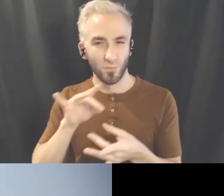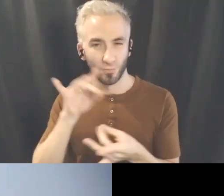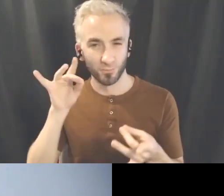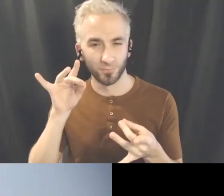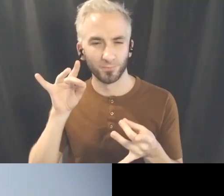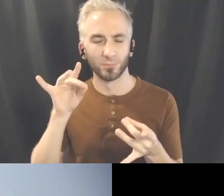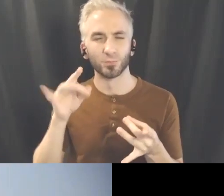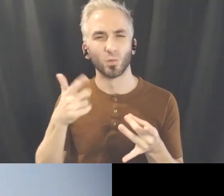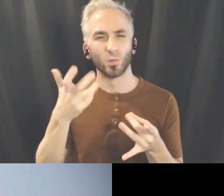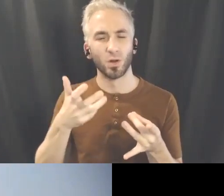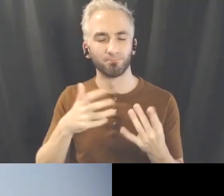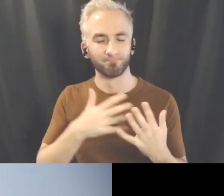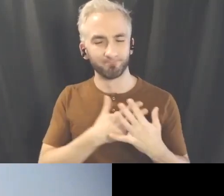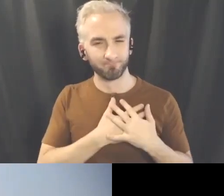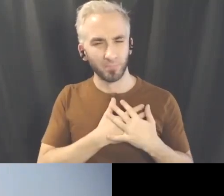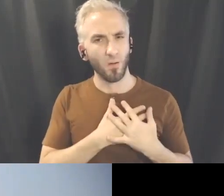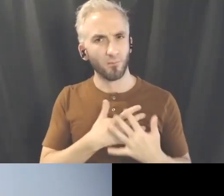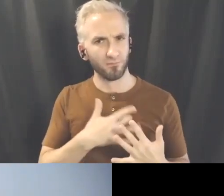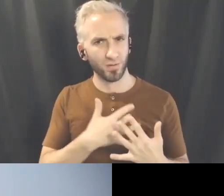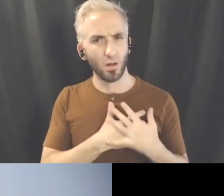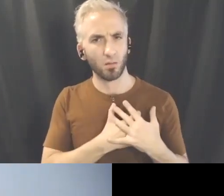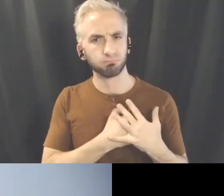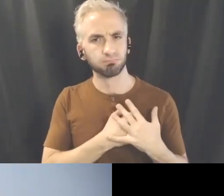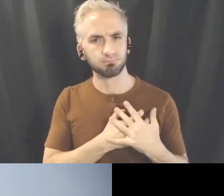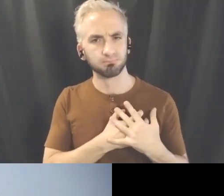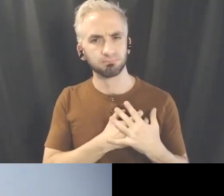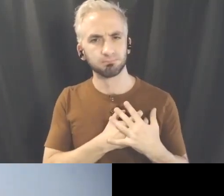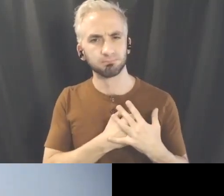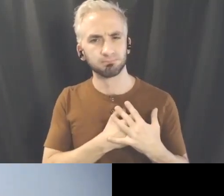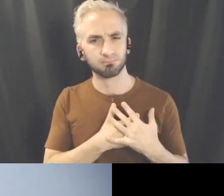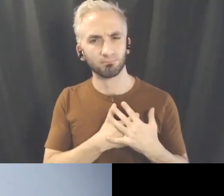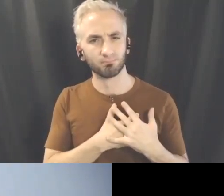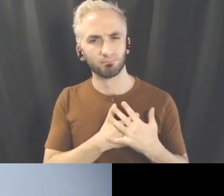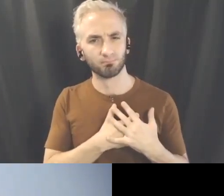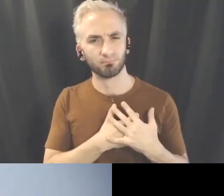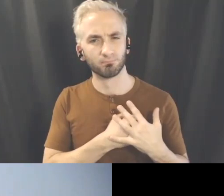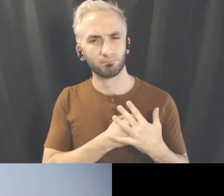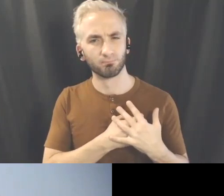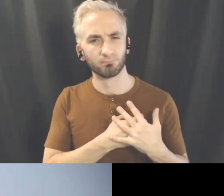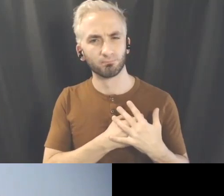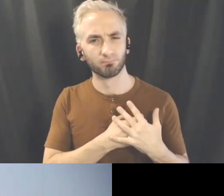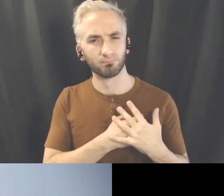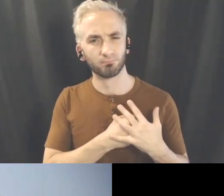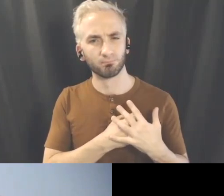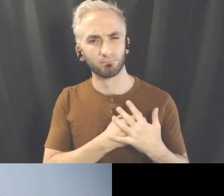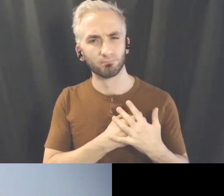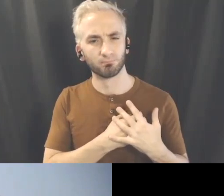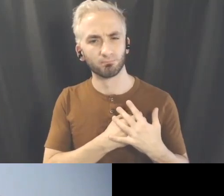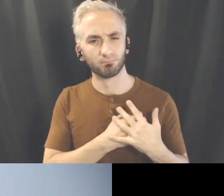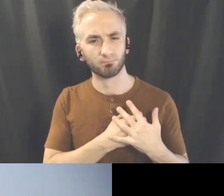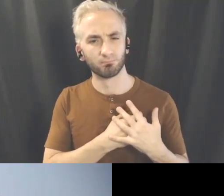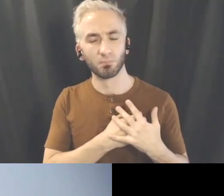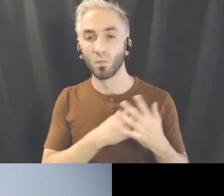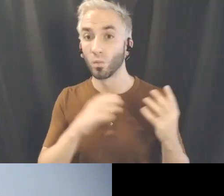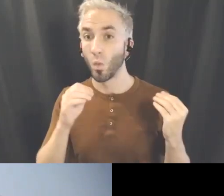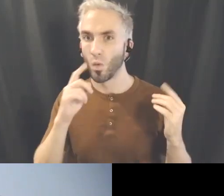I want the simplest thing to feel our heart beating,